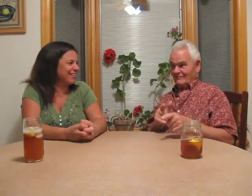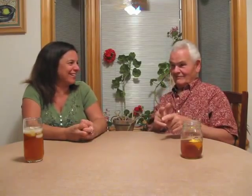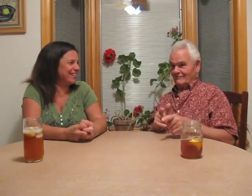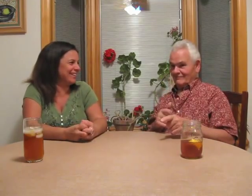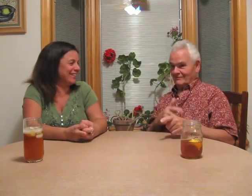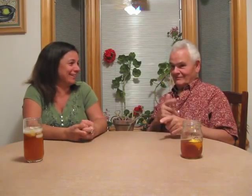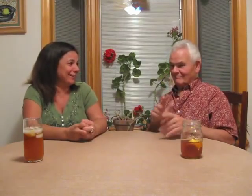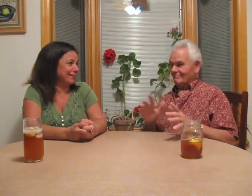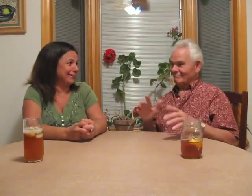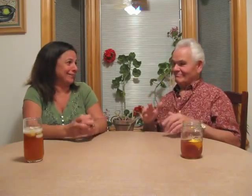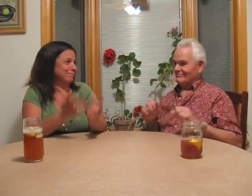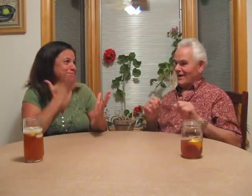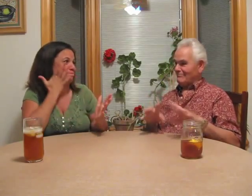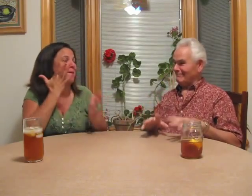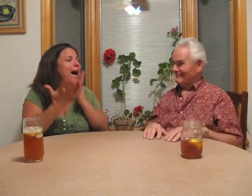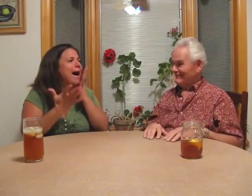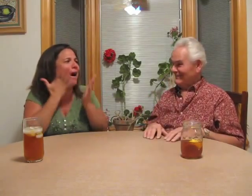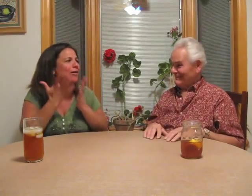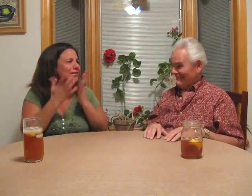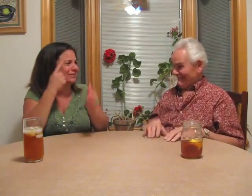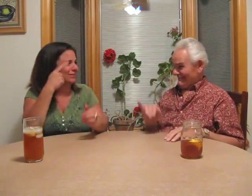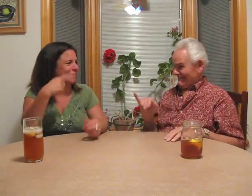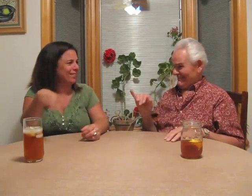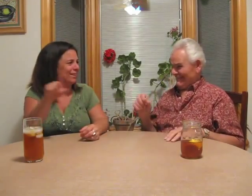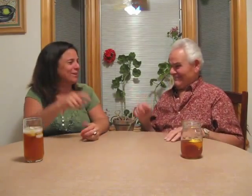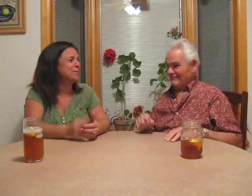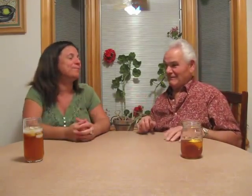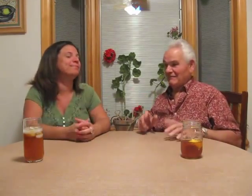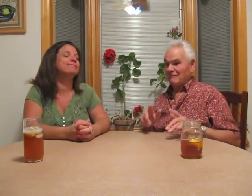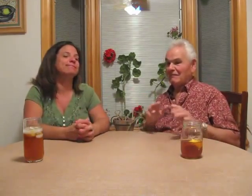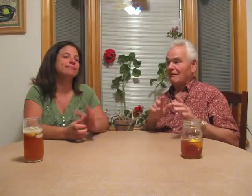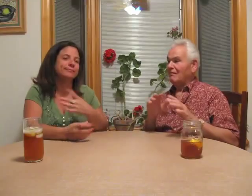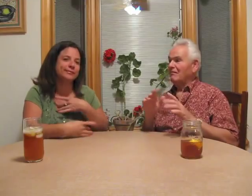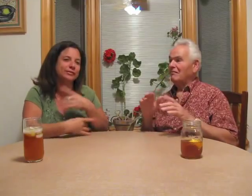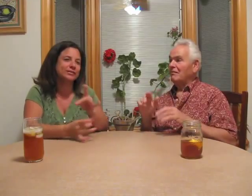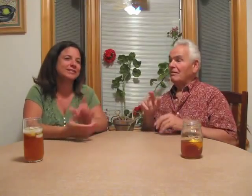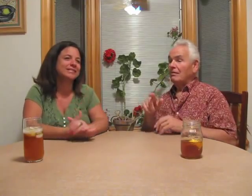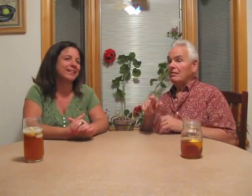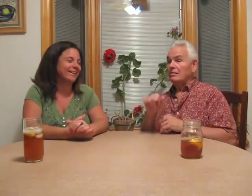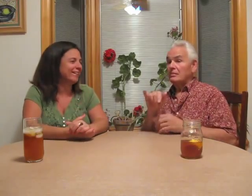Barb: It would be too embarrassing for them if they lose. Joe: Oh yes. Barb: Interesting.